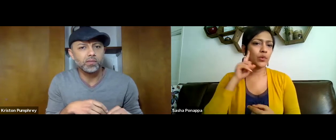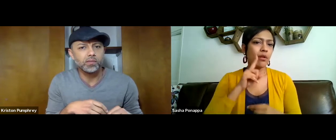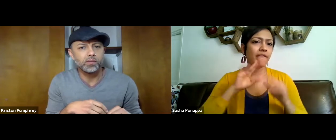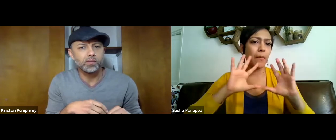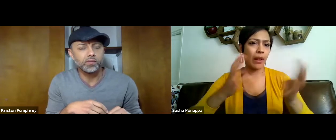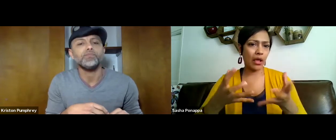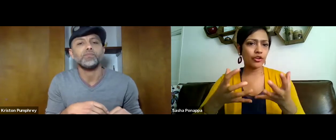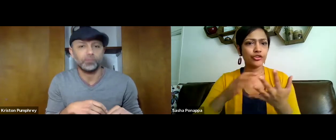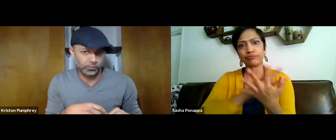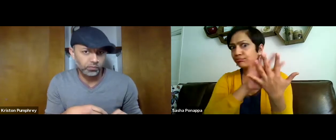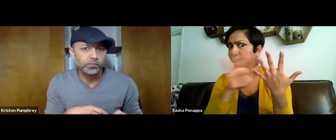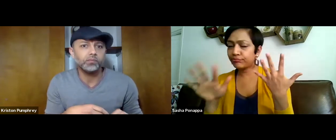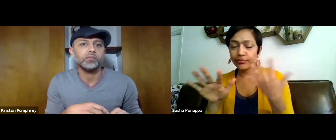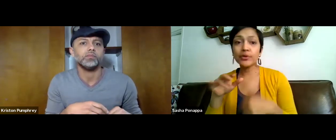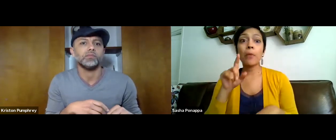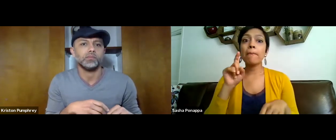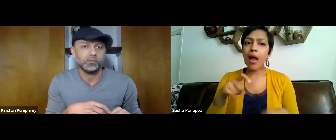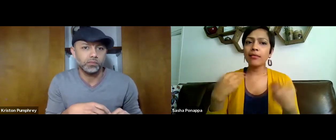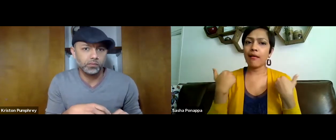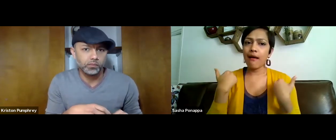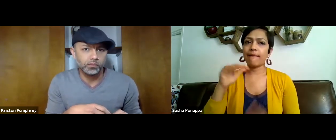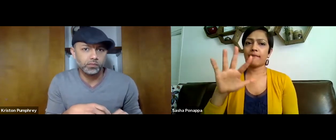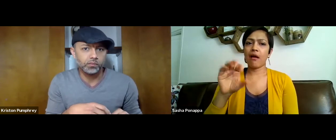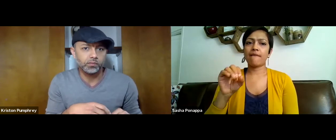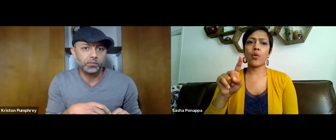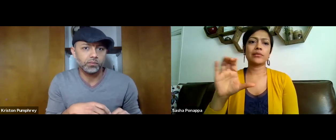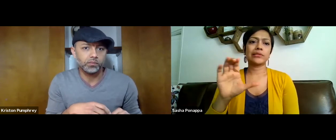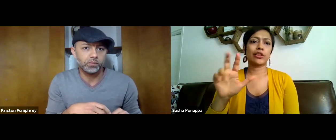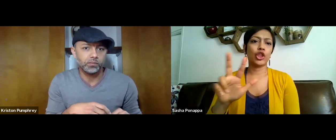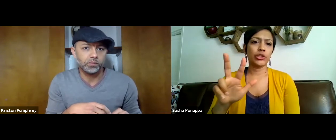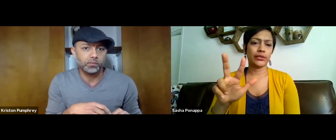Yes, this is for deaf and hard of hearing organizations